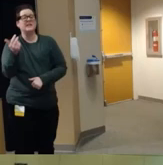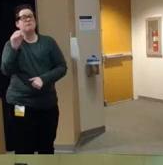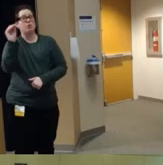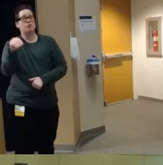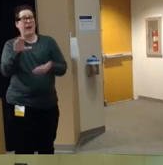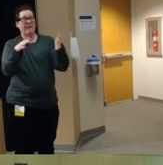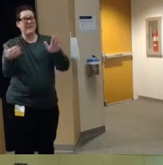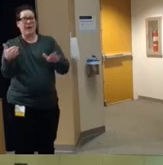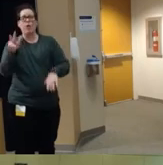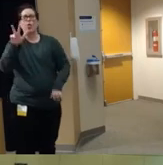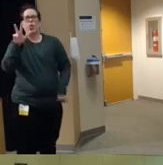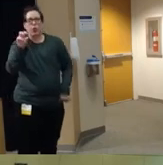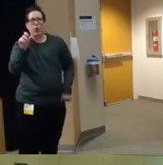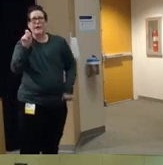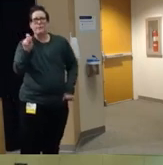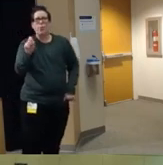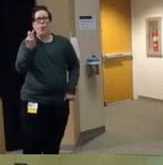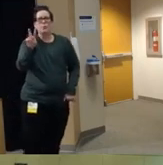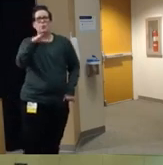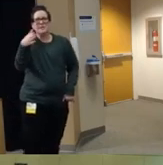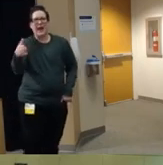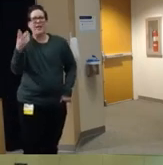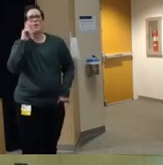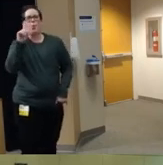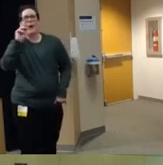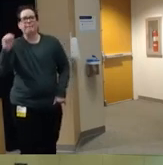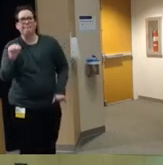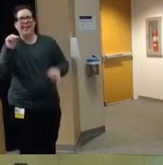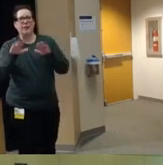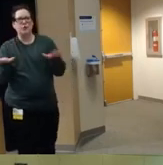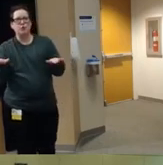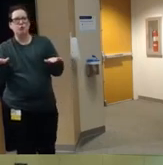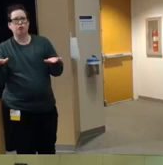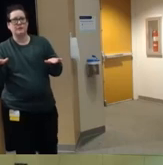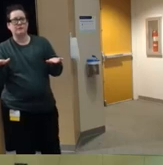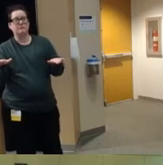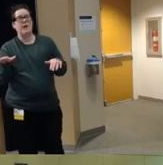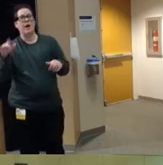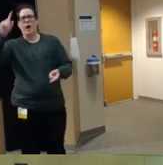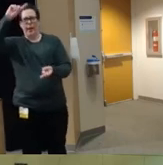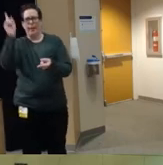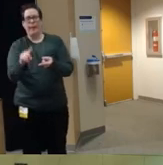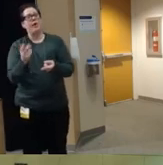30.2 deaths per 1 million children um and that dropped all the way down to 13.8 deaths for 1